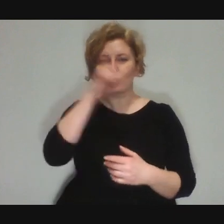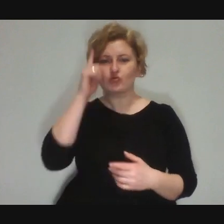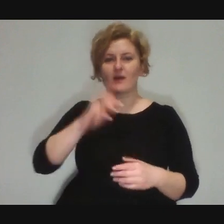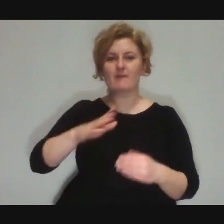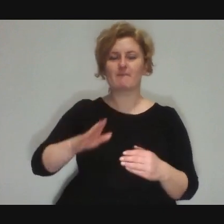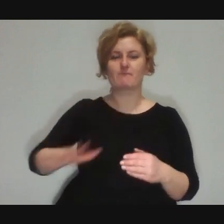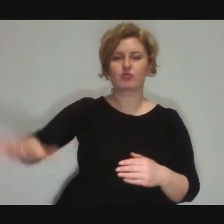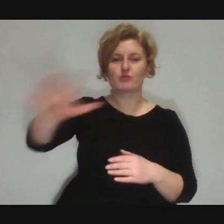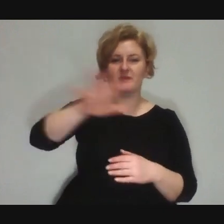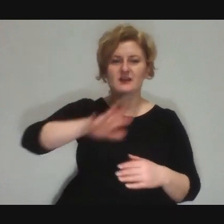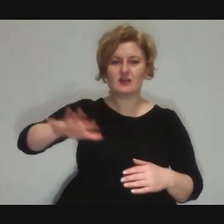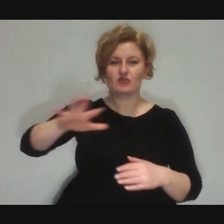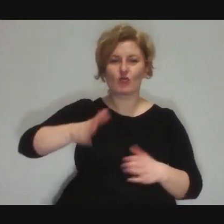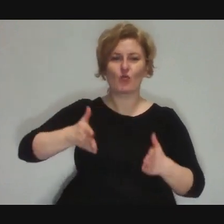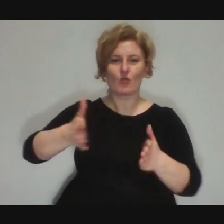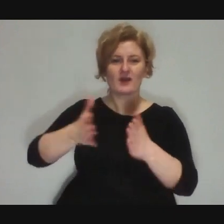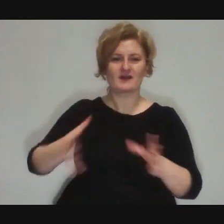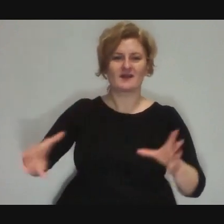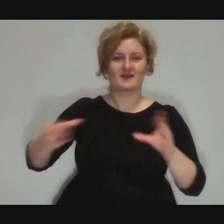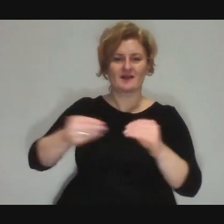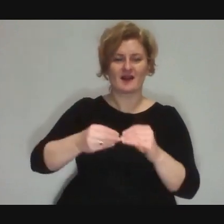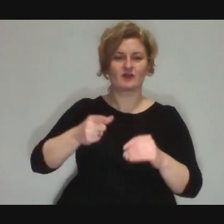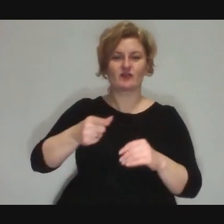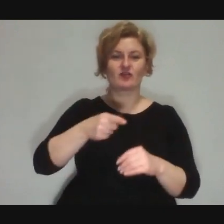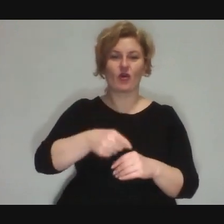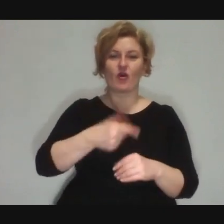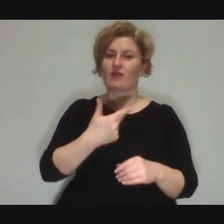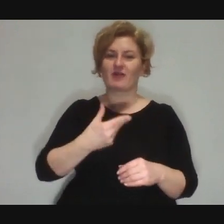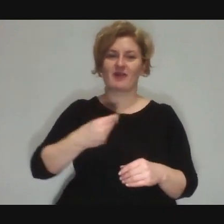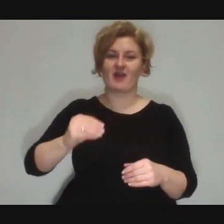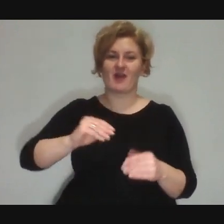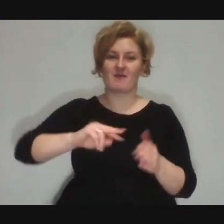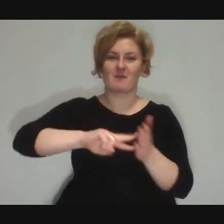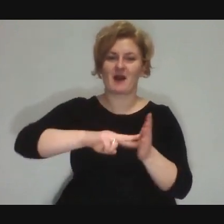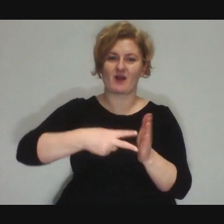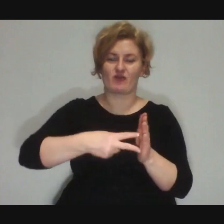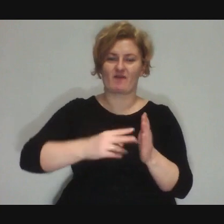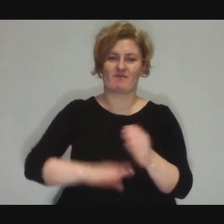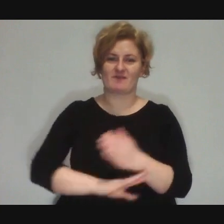where the performances aren't usually planned, but the audience gathers spontaneously.